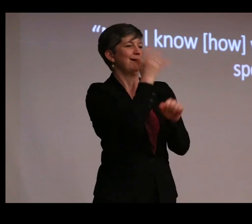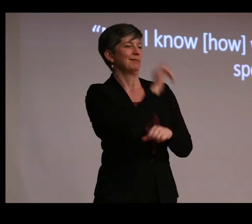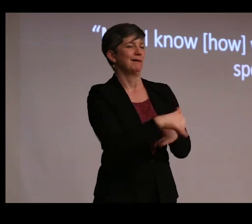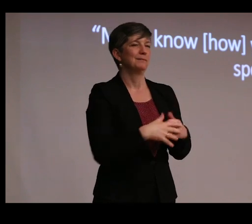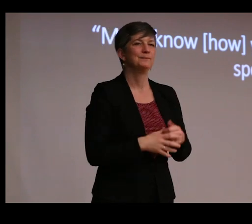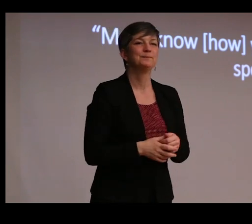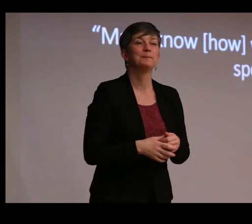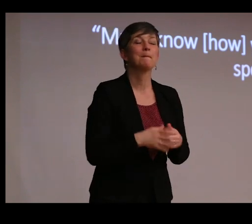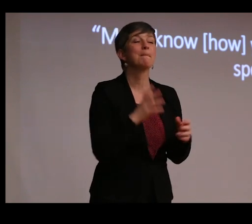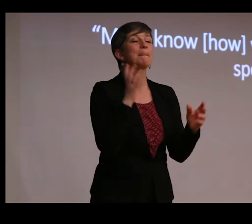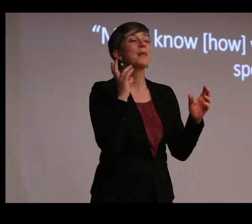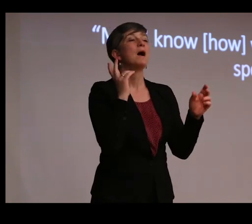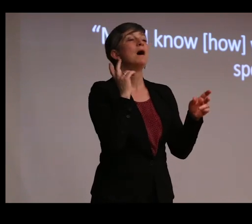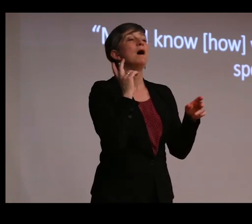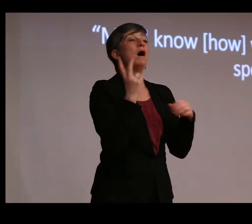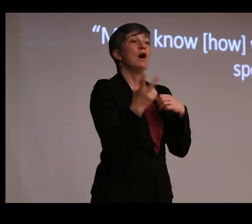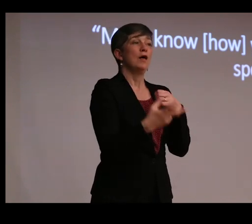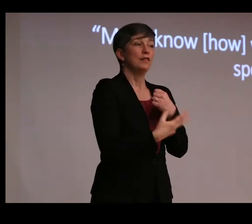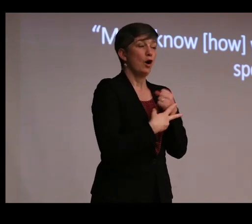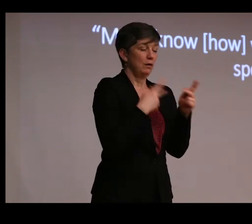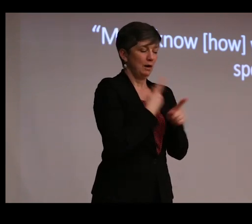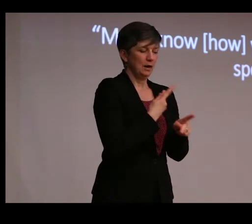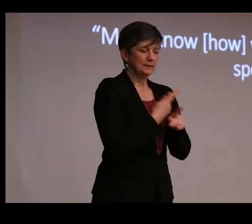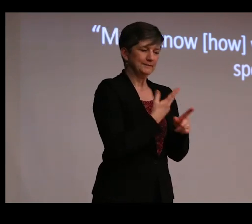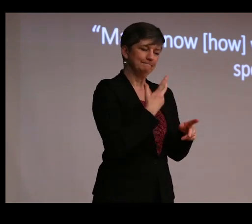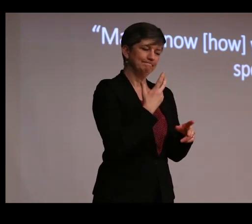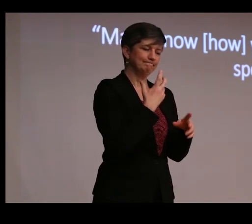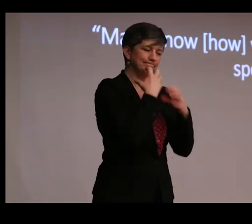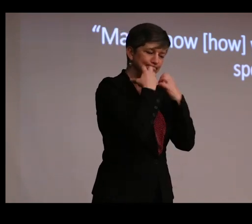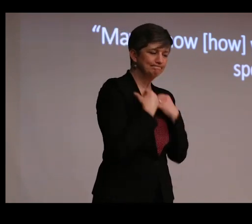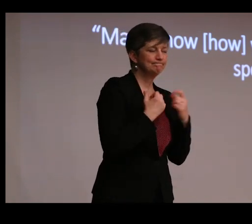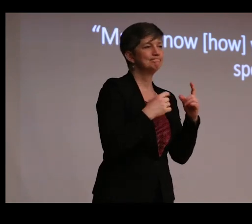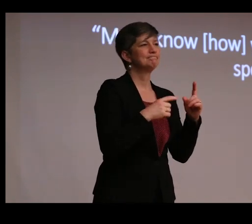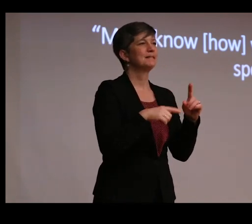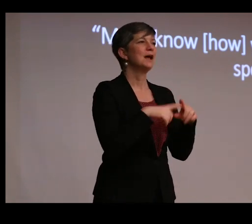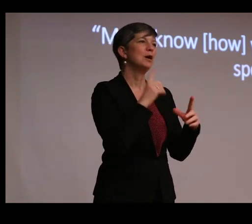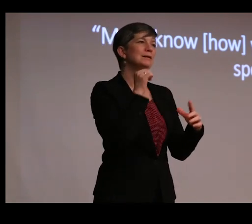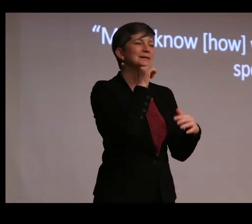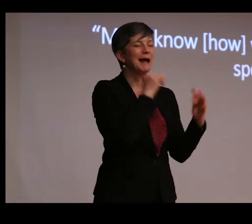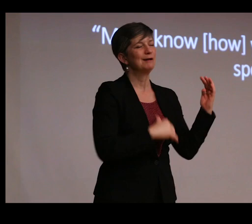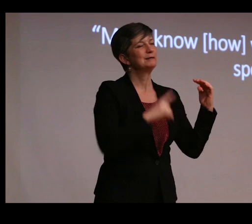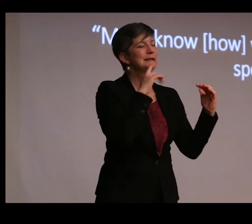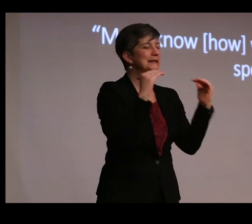Because the archives preserve, somewhat only unevenly, of course-- we're dealing with a colonial archive--